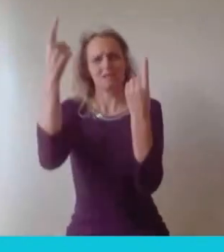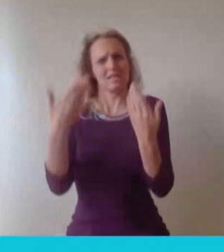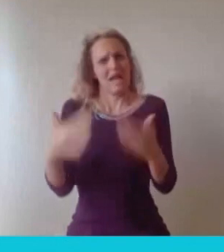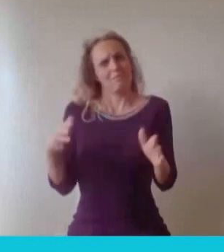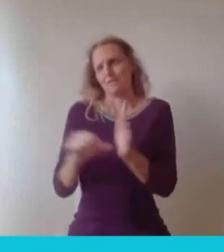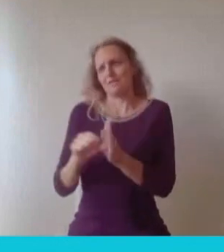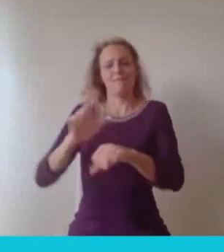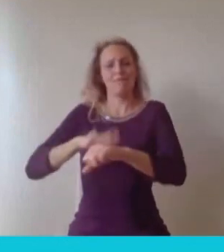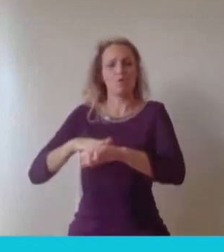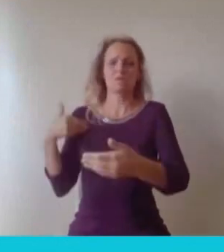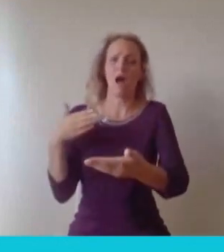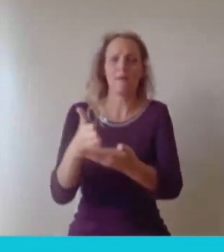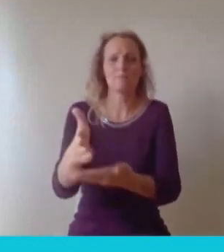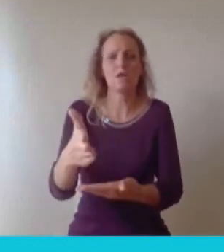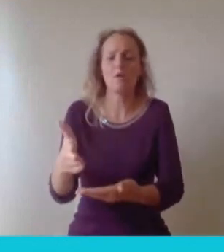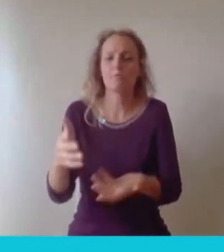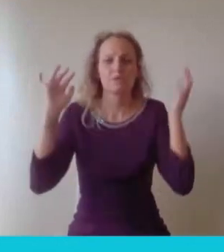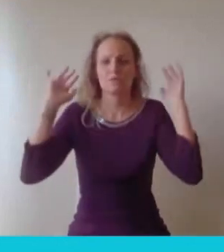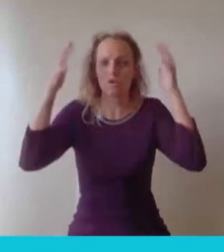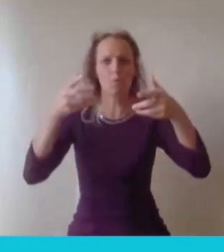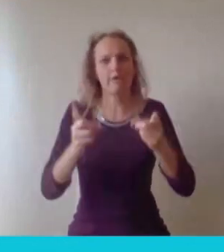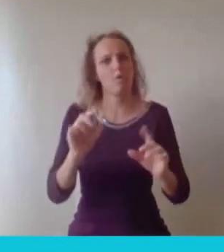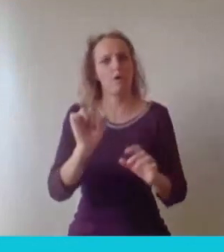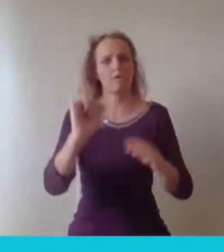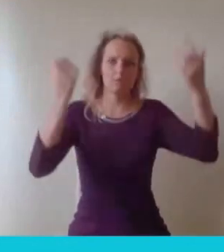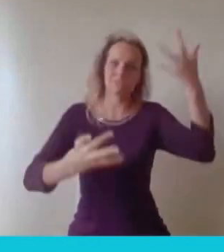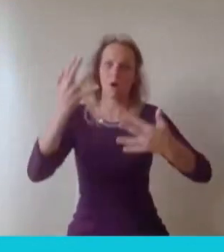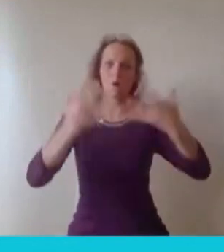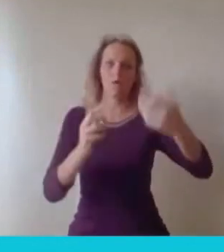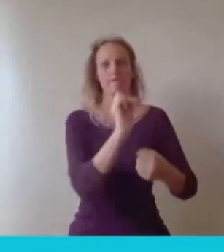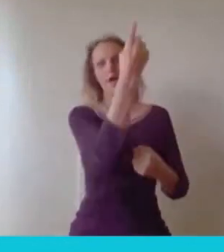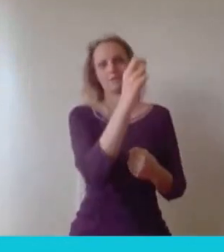the classification, it's yeah graduating from